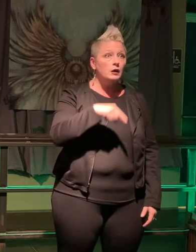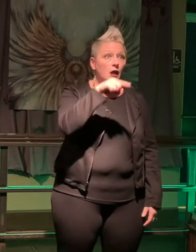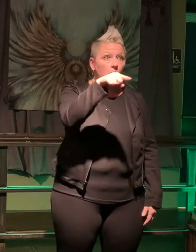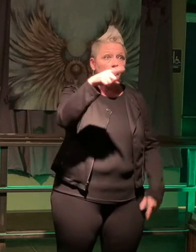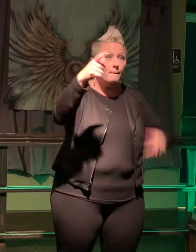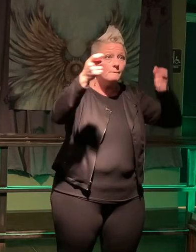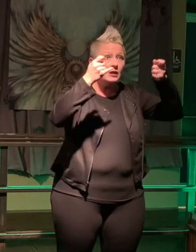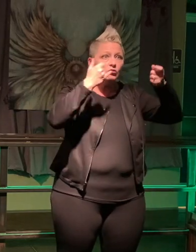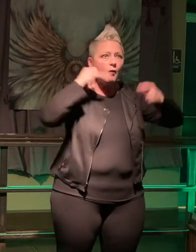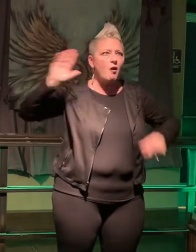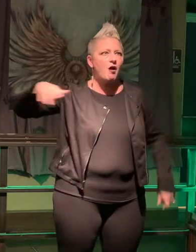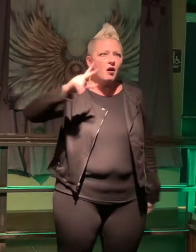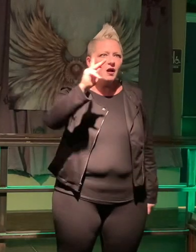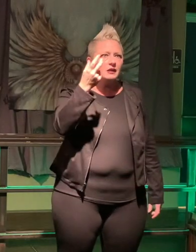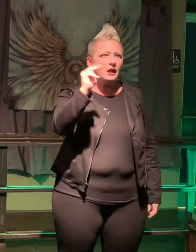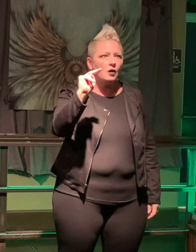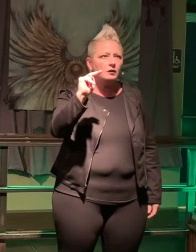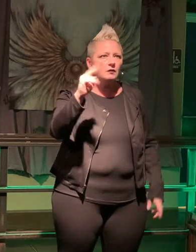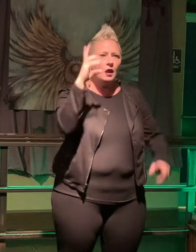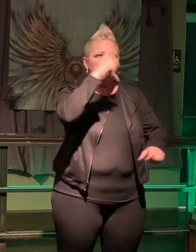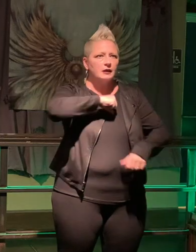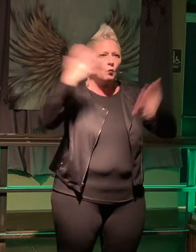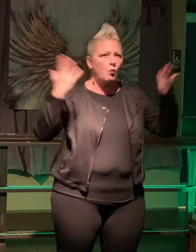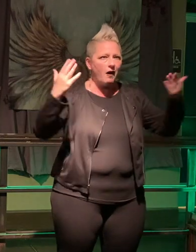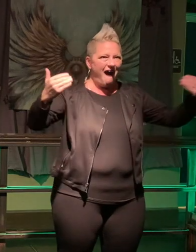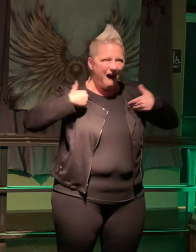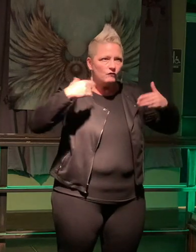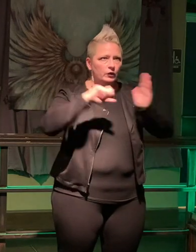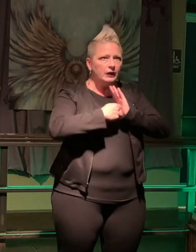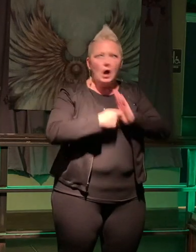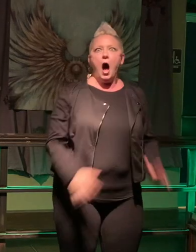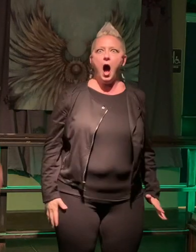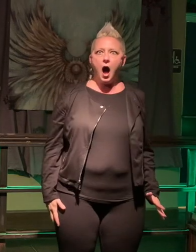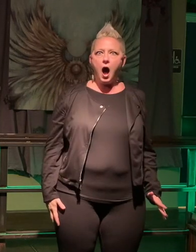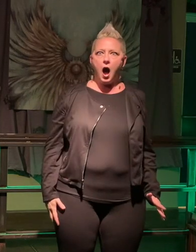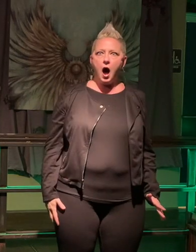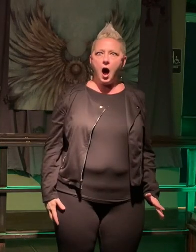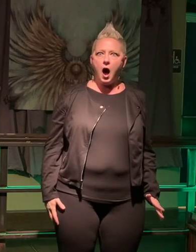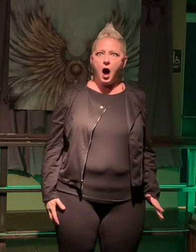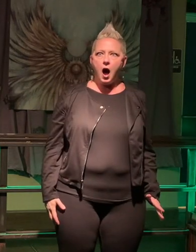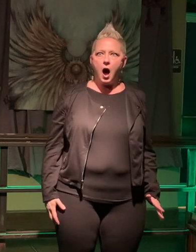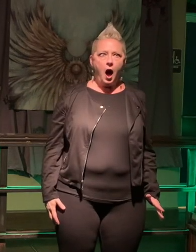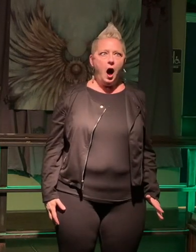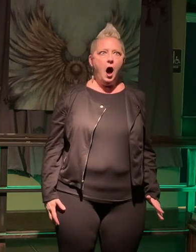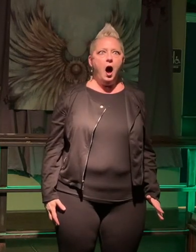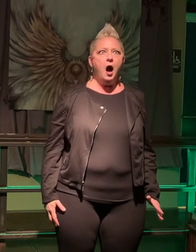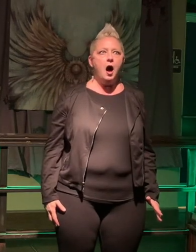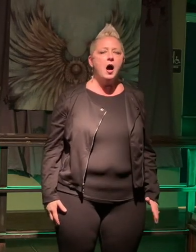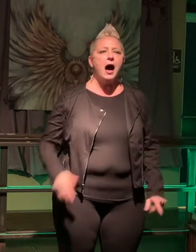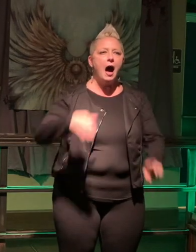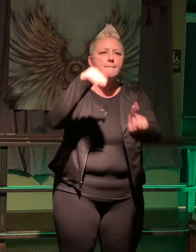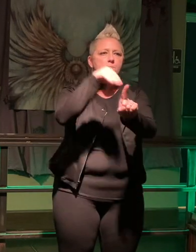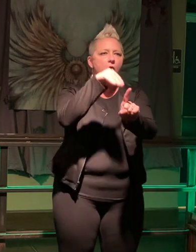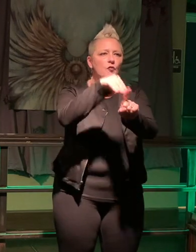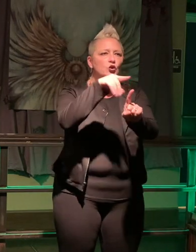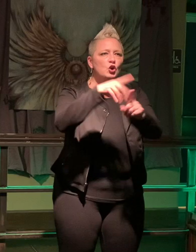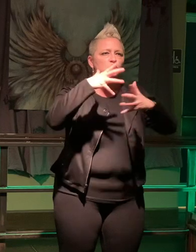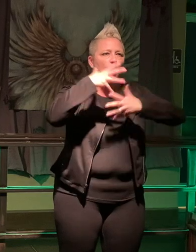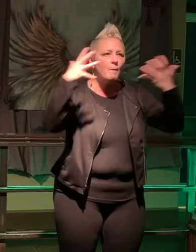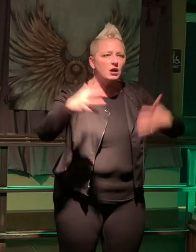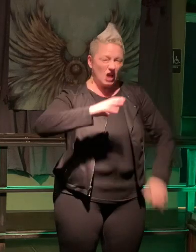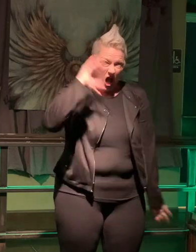she goes "Karen, we have your keys" I'm like "Oh my gosh" I bothered her so much that she finally decided